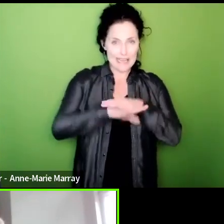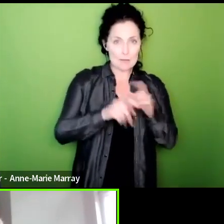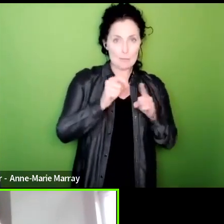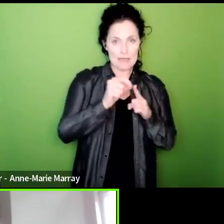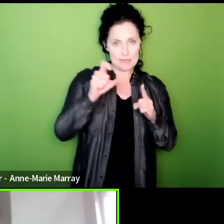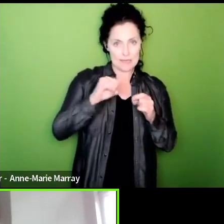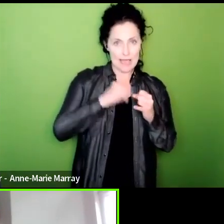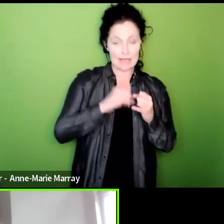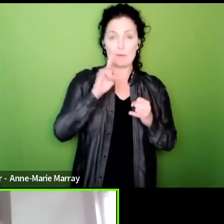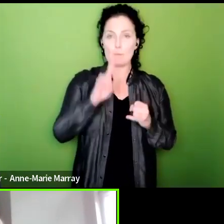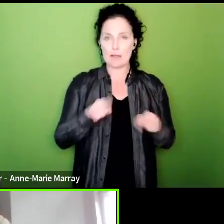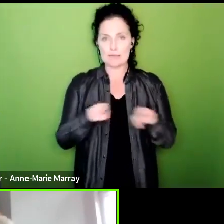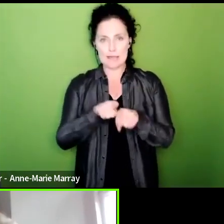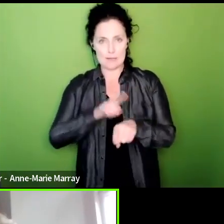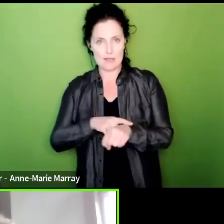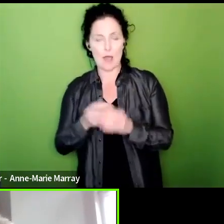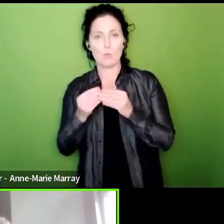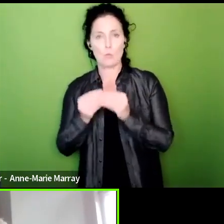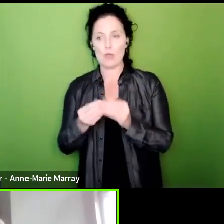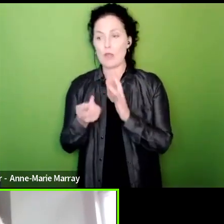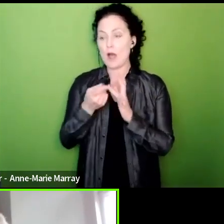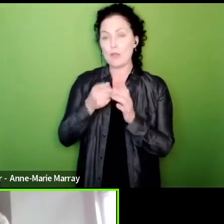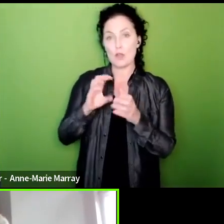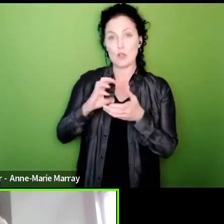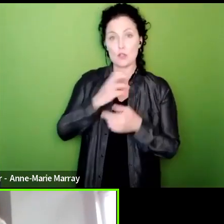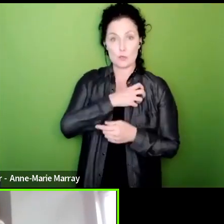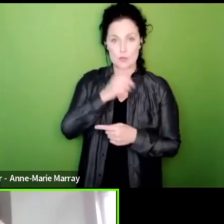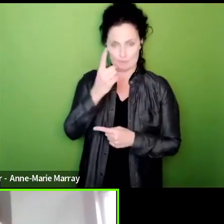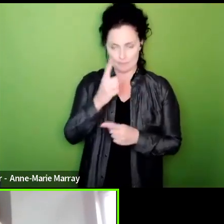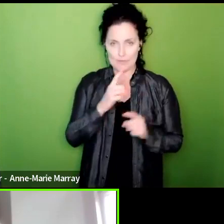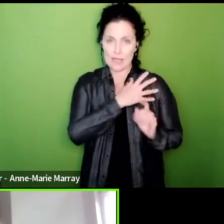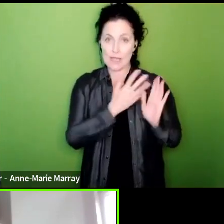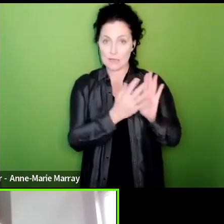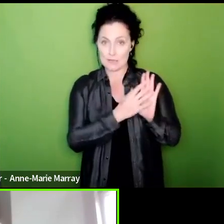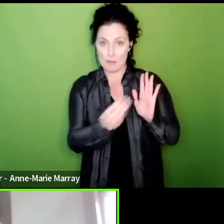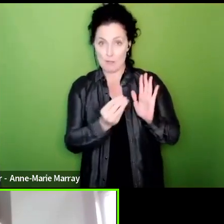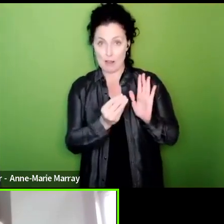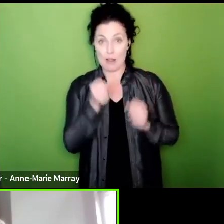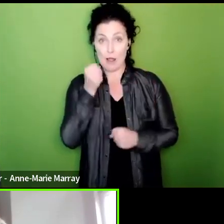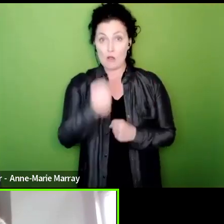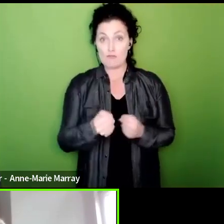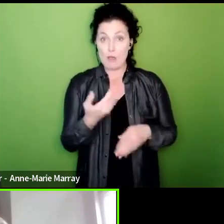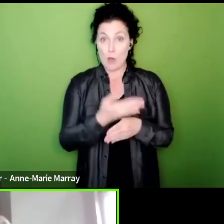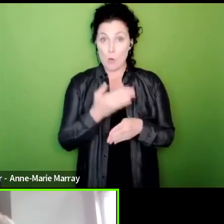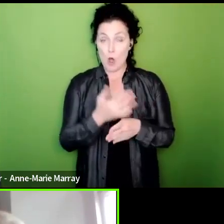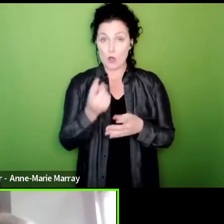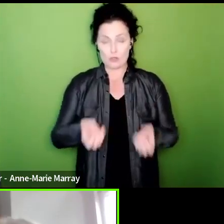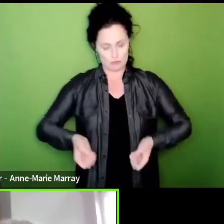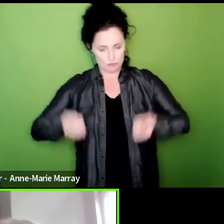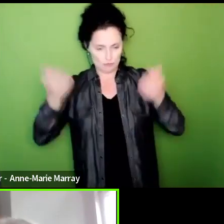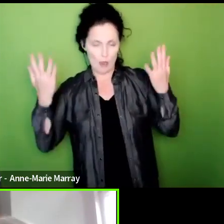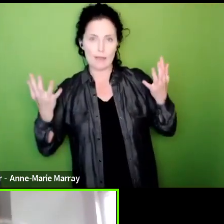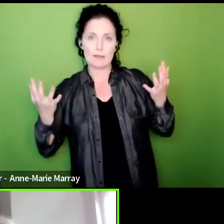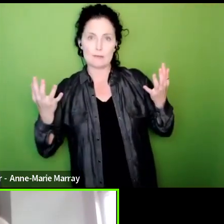so to give an example if the rail workers call a strike then we think it is important that all our